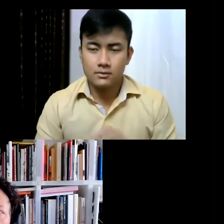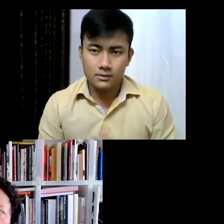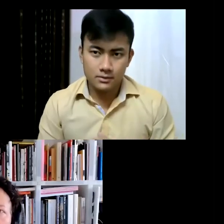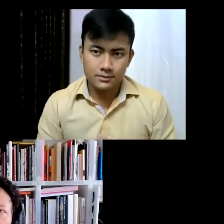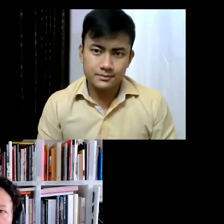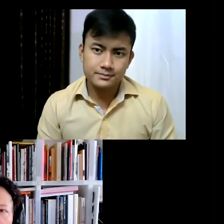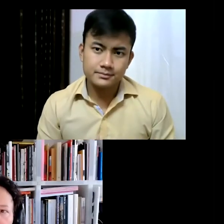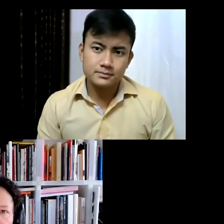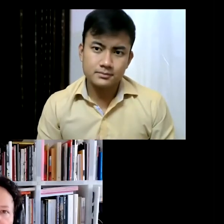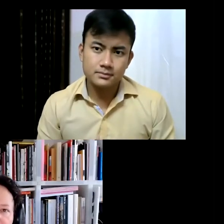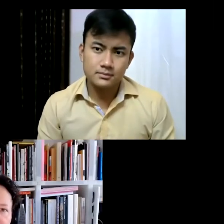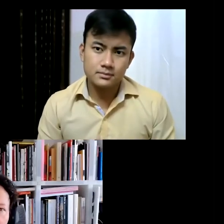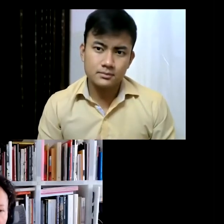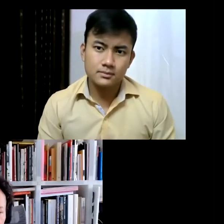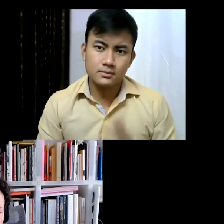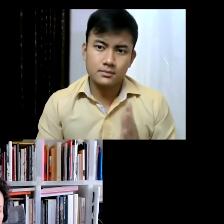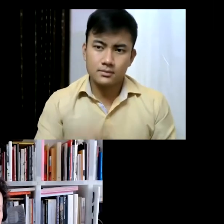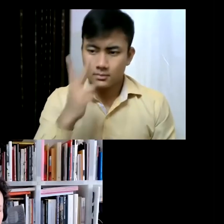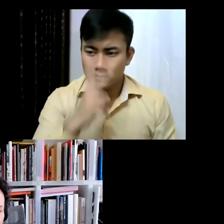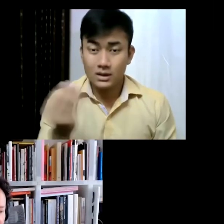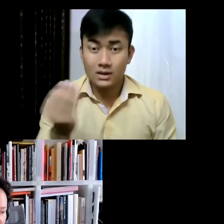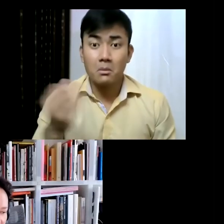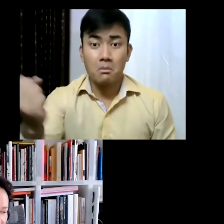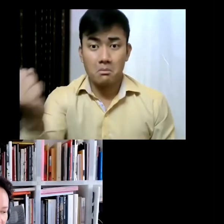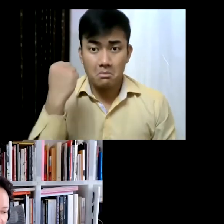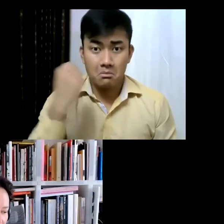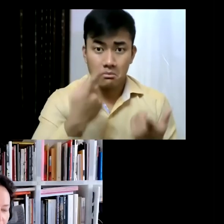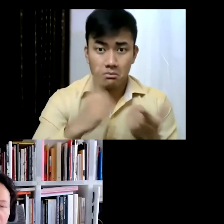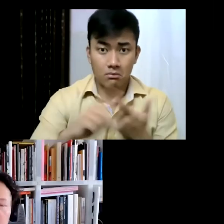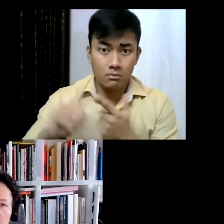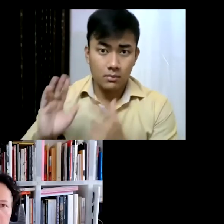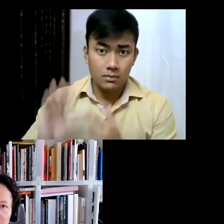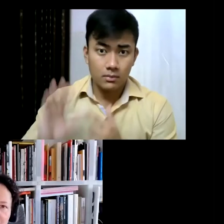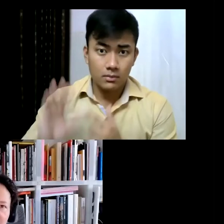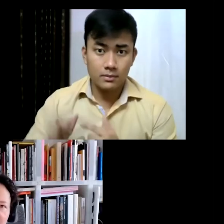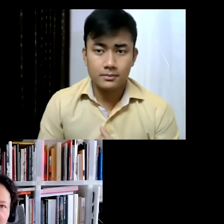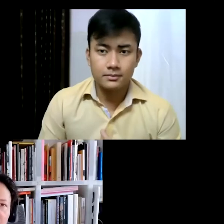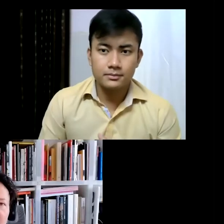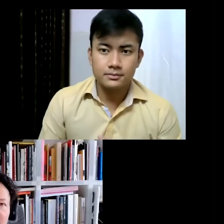one of the most powerful things that happening then is from a viewer's perspective when